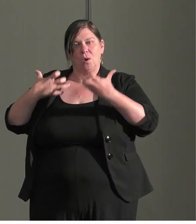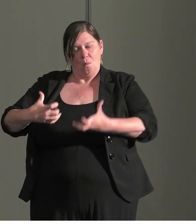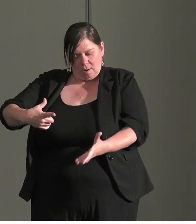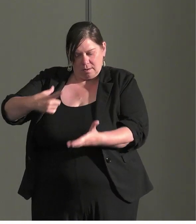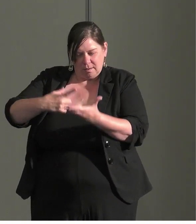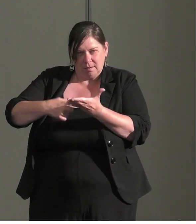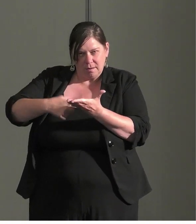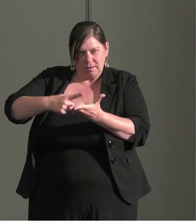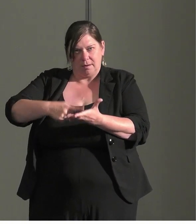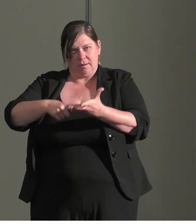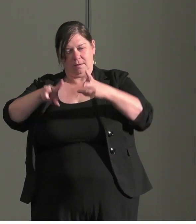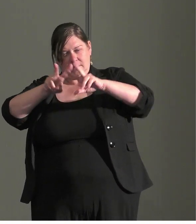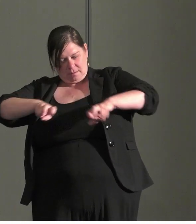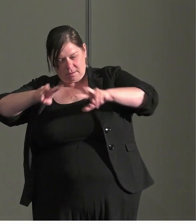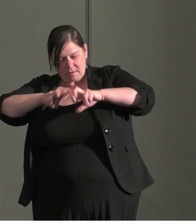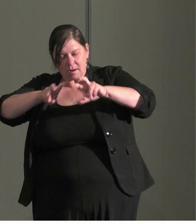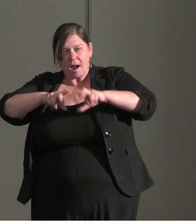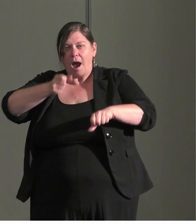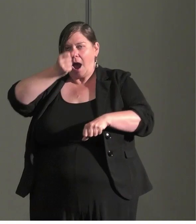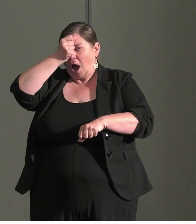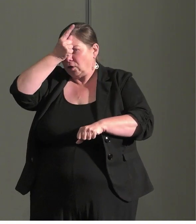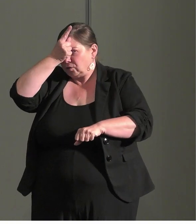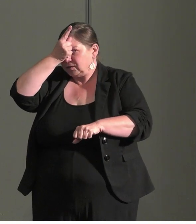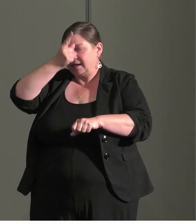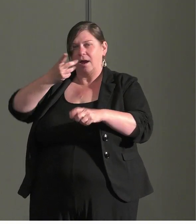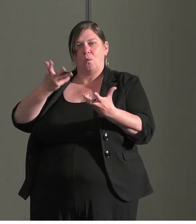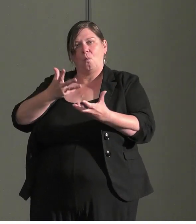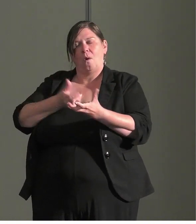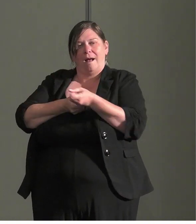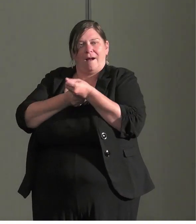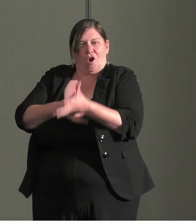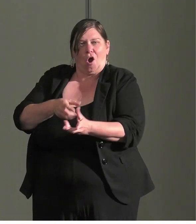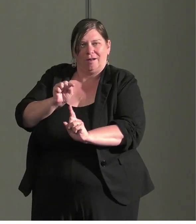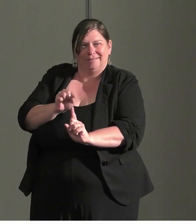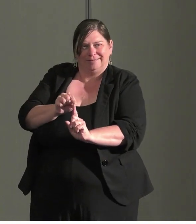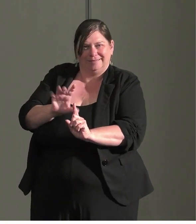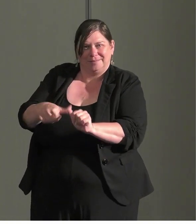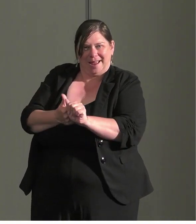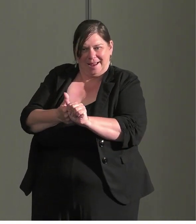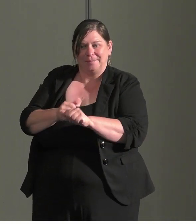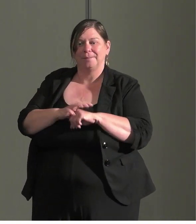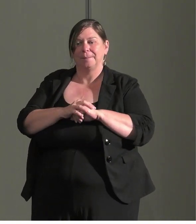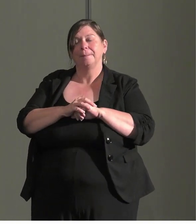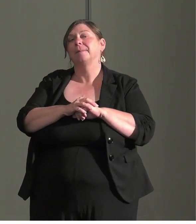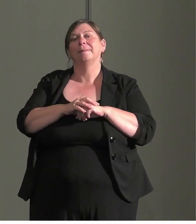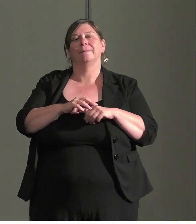make sure we really got to the root causes. And last thing, to move from user center